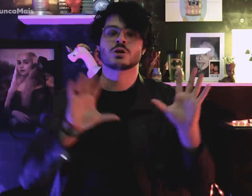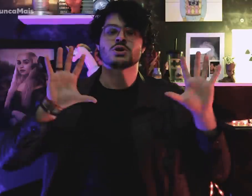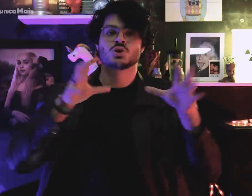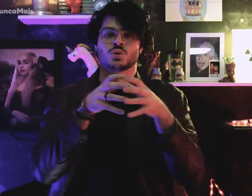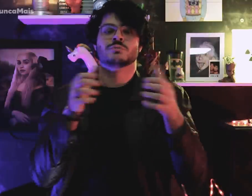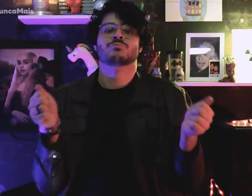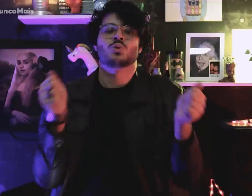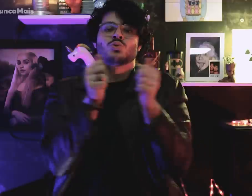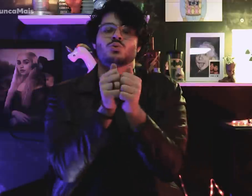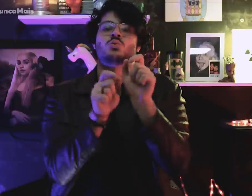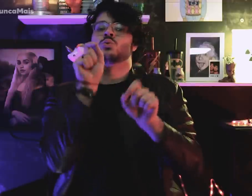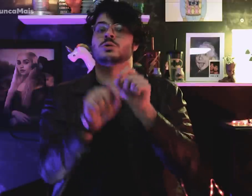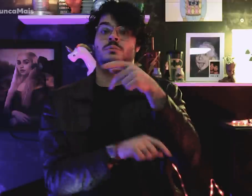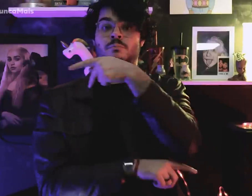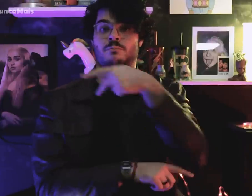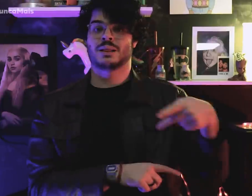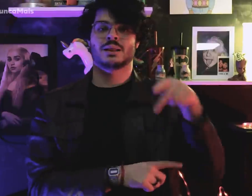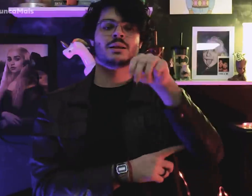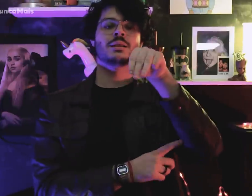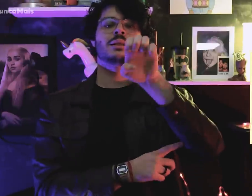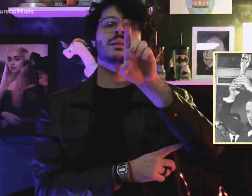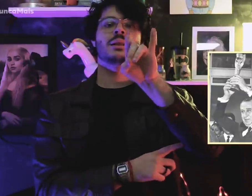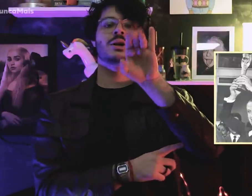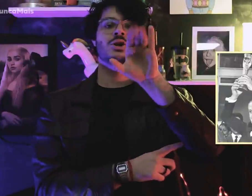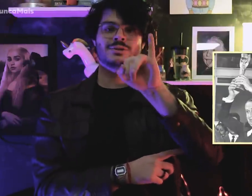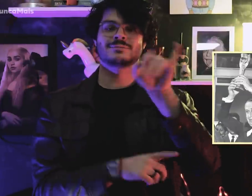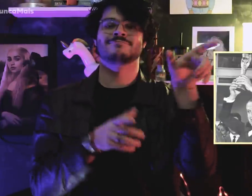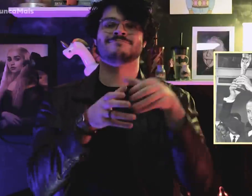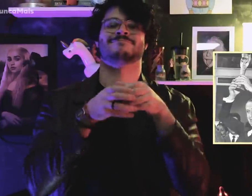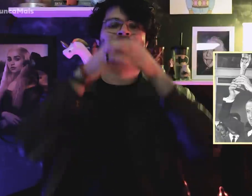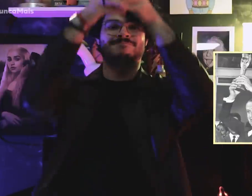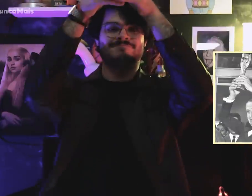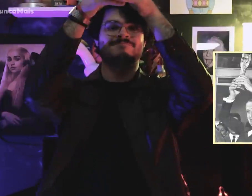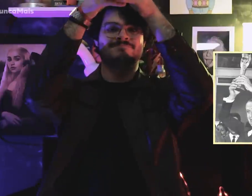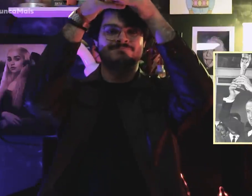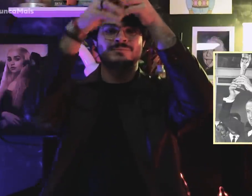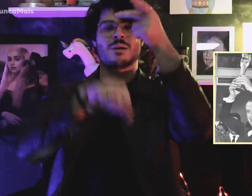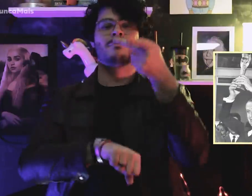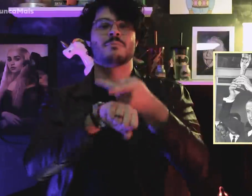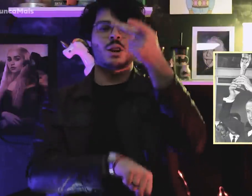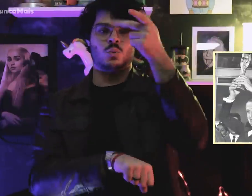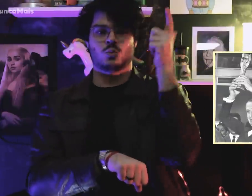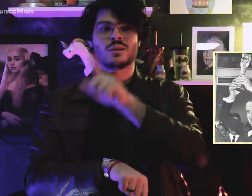se juntou com o presidente Médici que levantou a taça da Copa do Mundo.